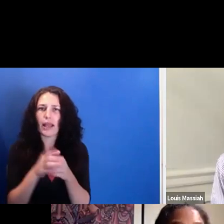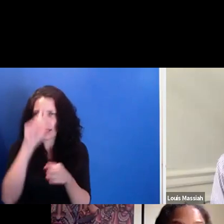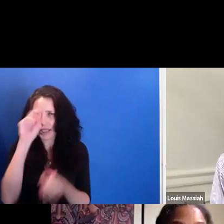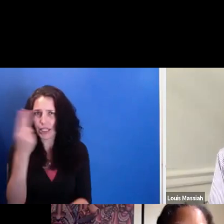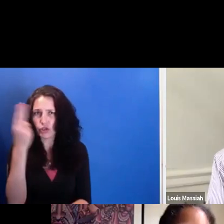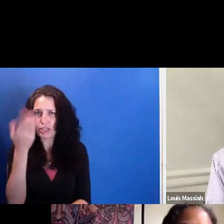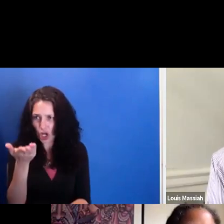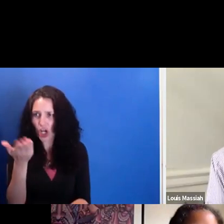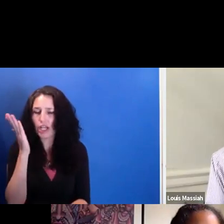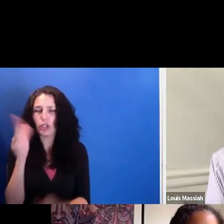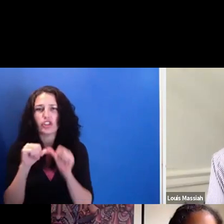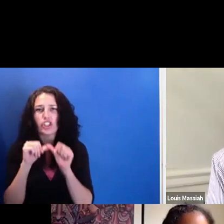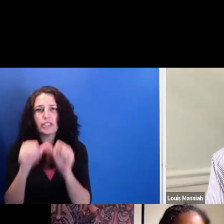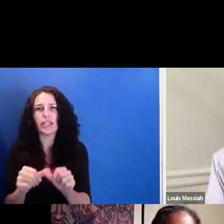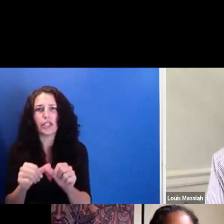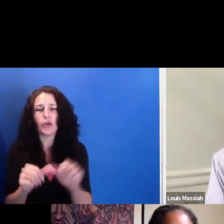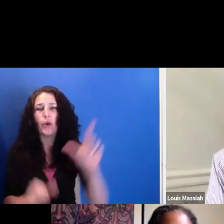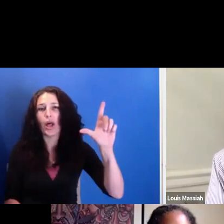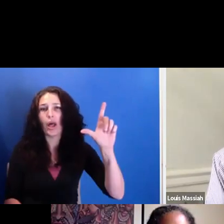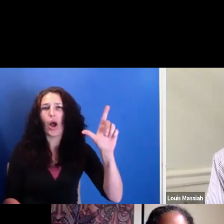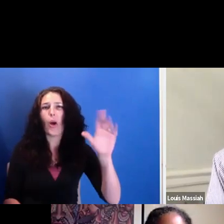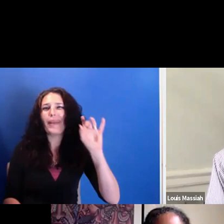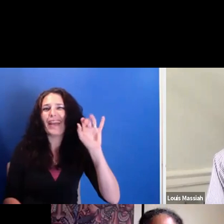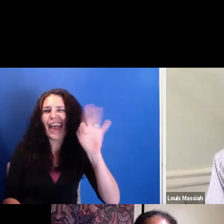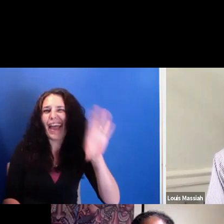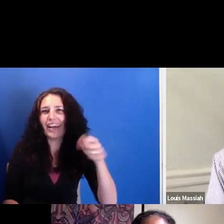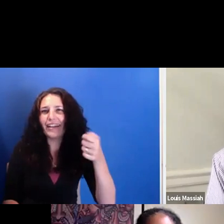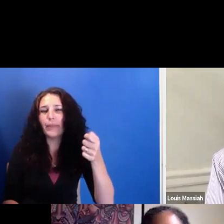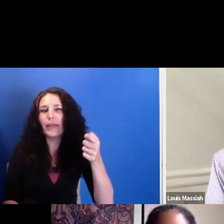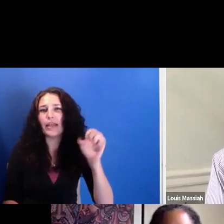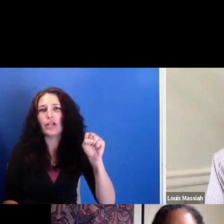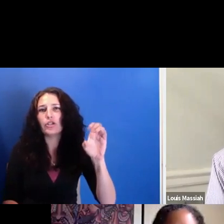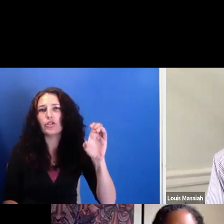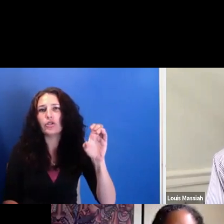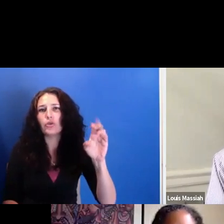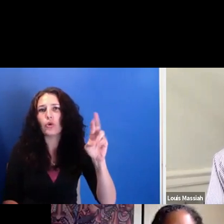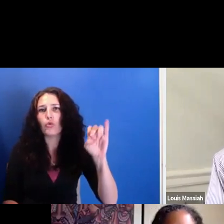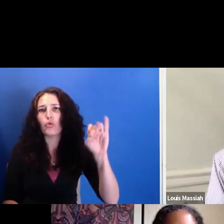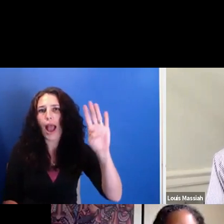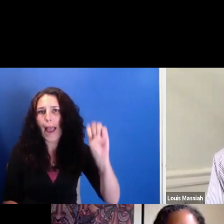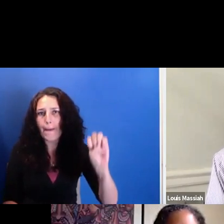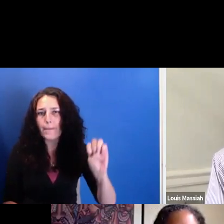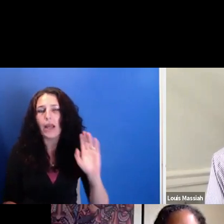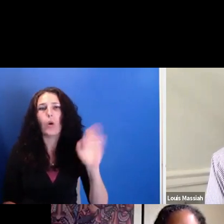So actually, Scribe will be screening "Spirits of Rebellion" We're doing